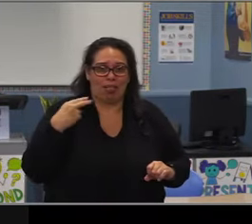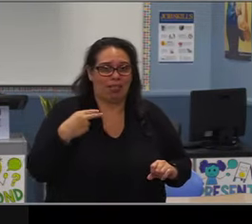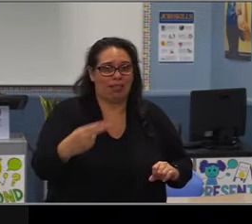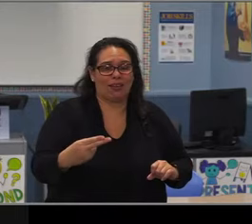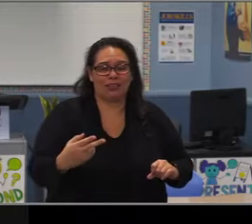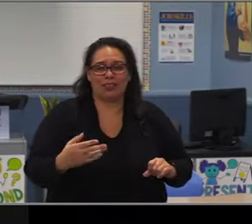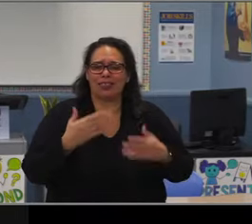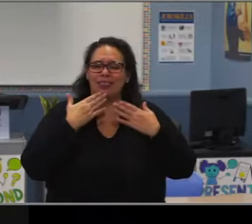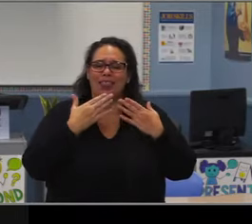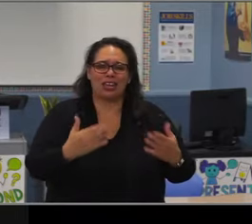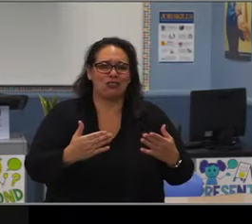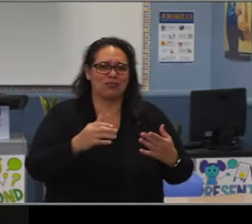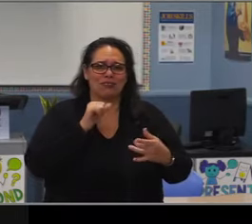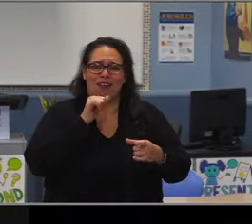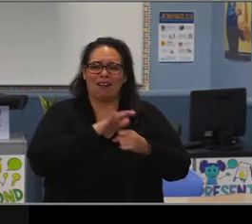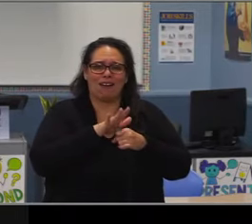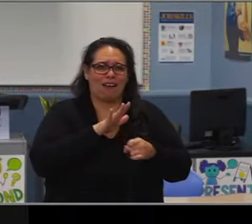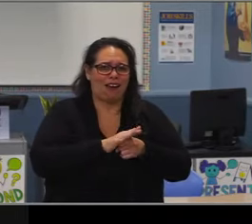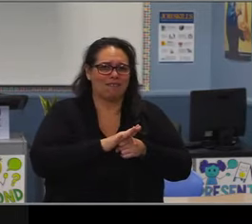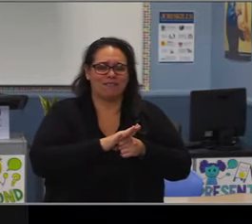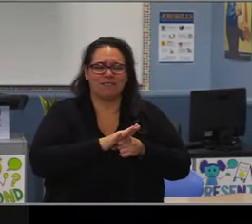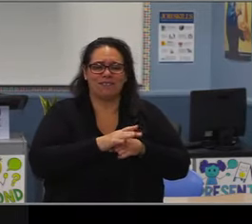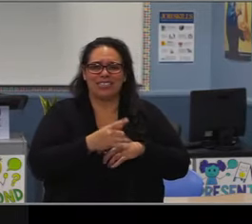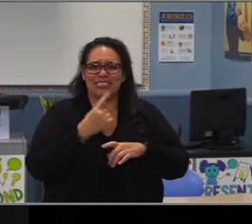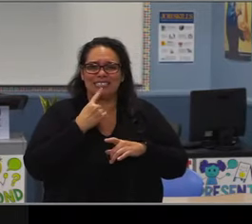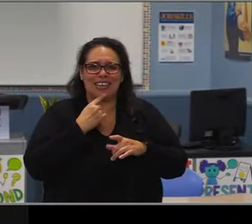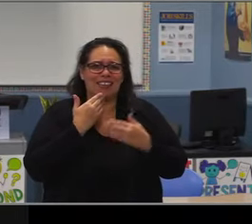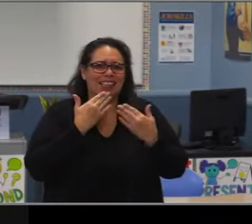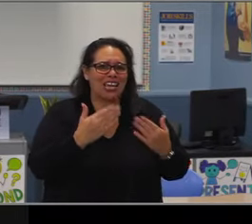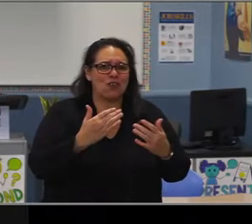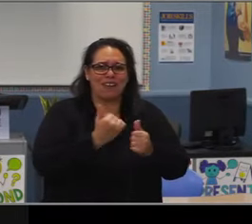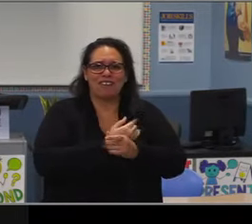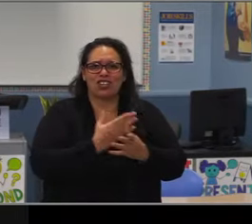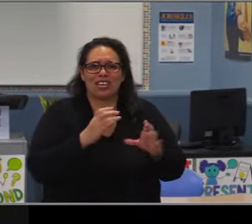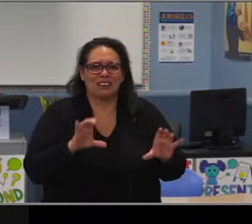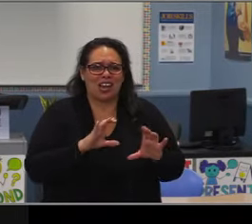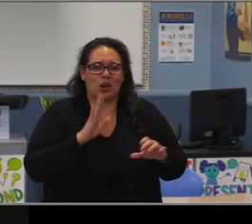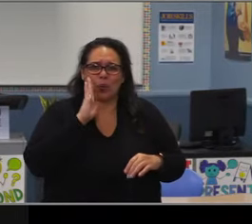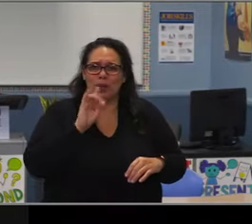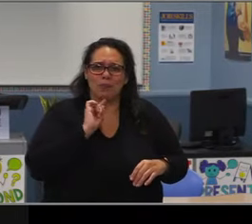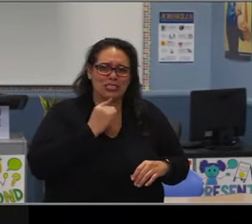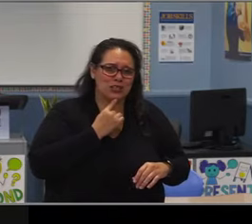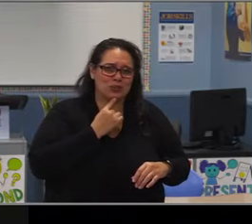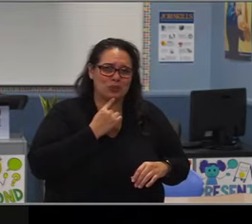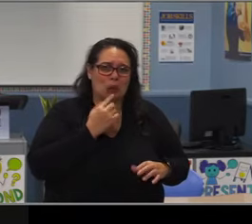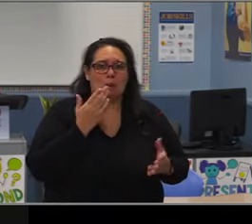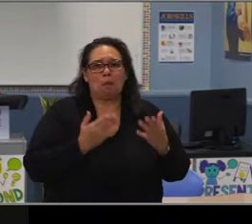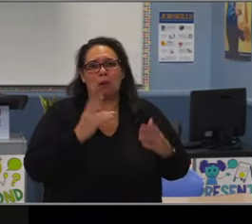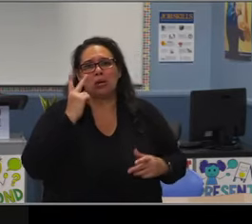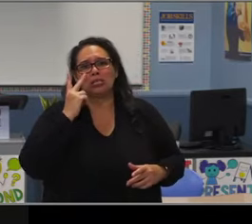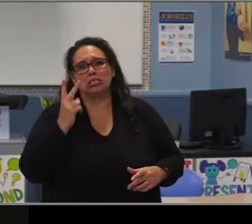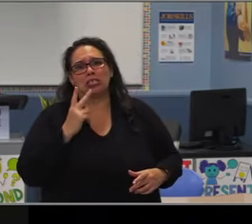Hello, Mr. Meyer's. Jon, congratulations on your retirement. Thank you for being such an outstanding board member